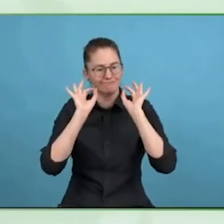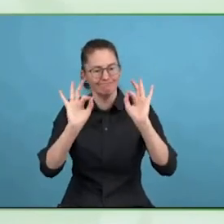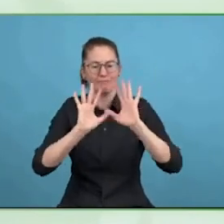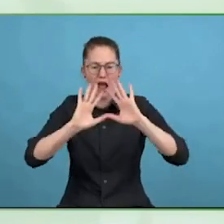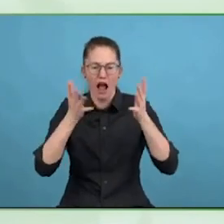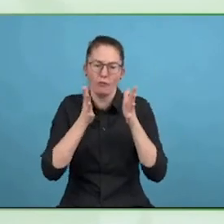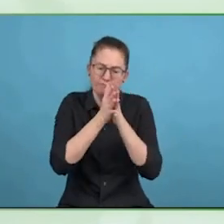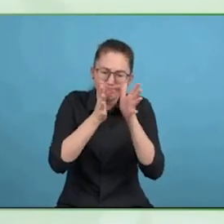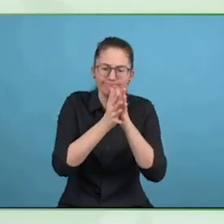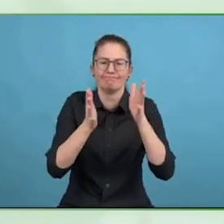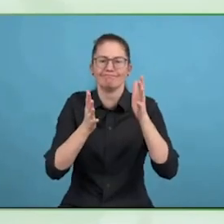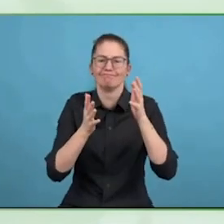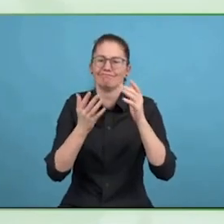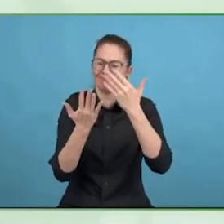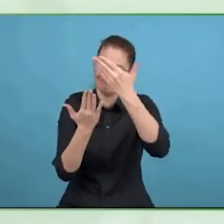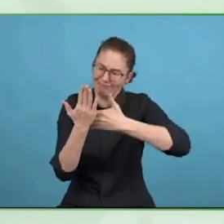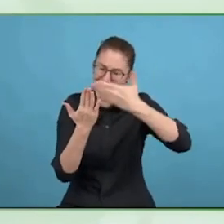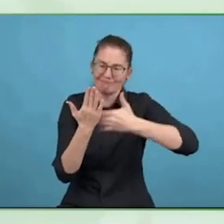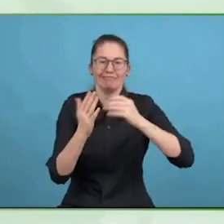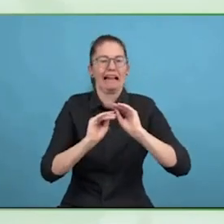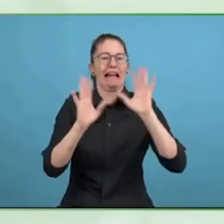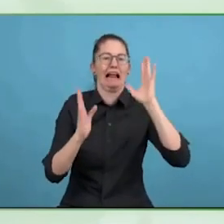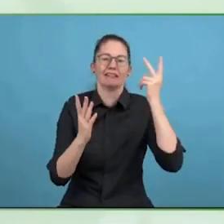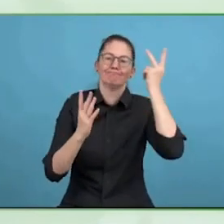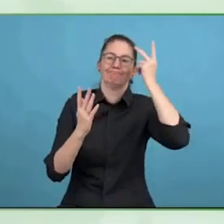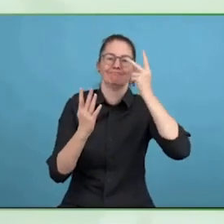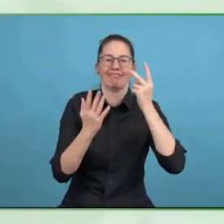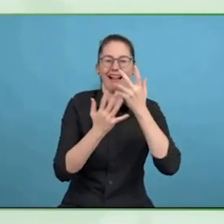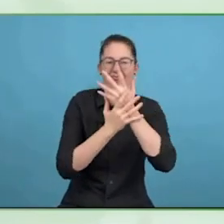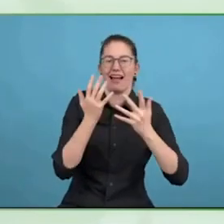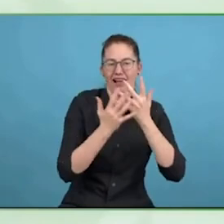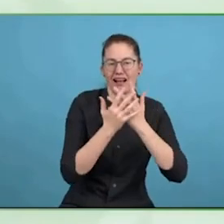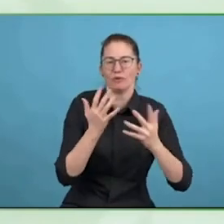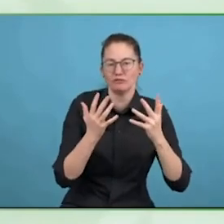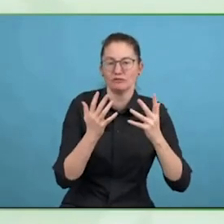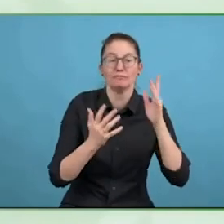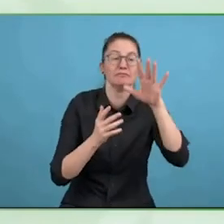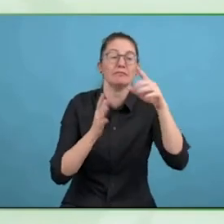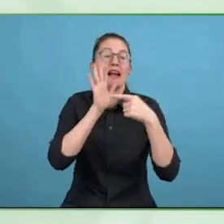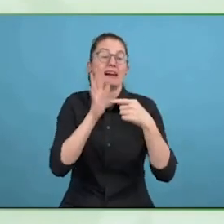Get people with and without disabilities better education on